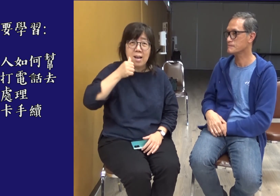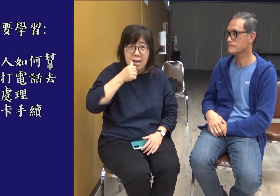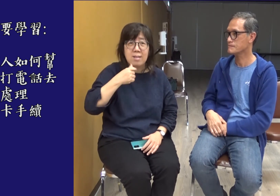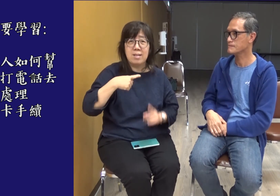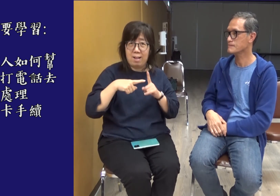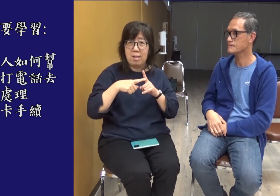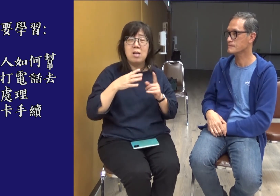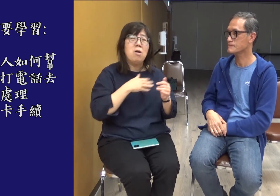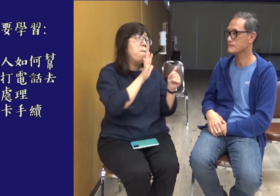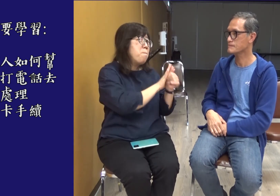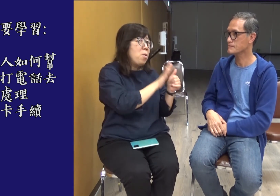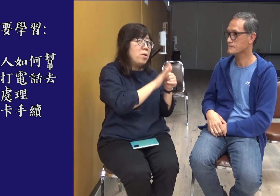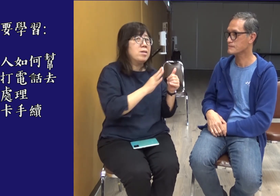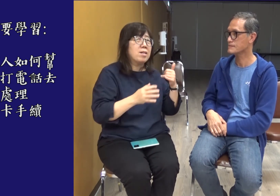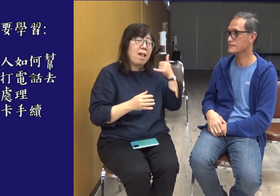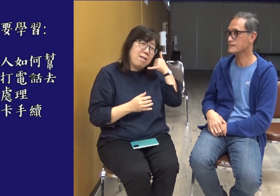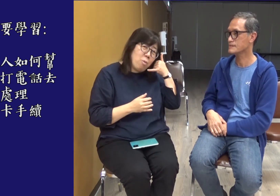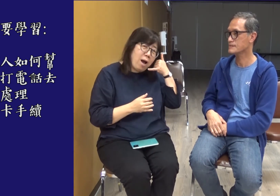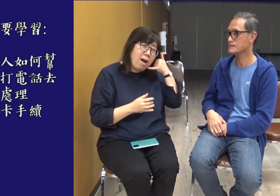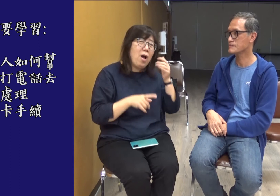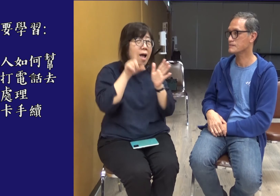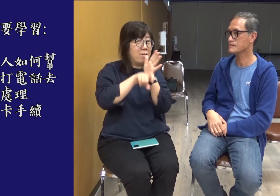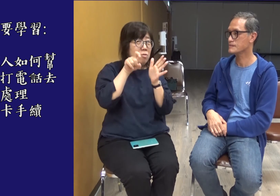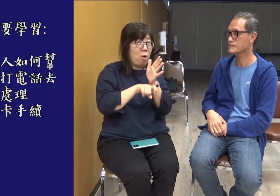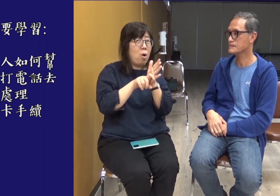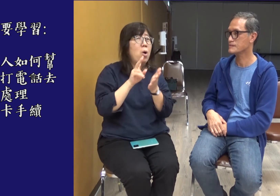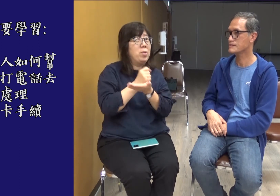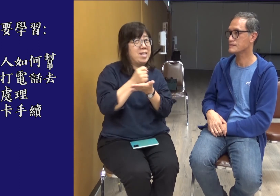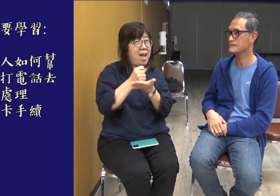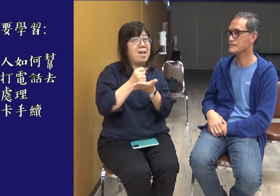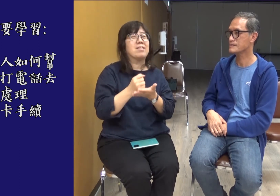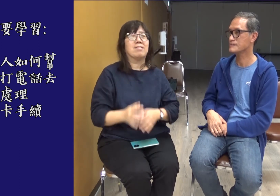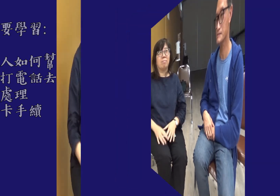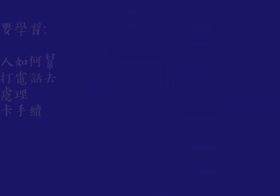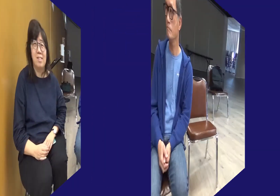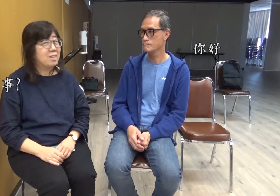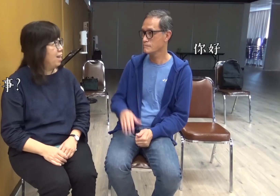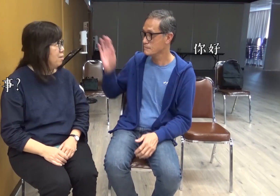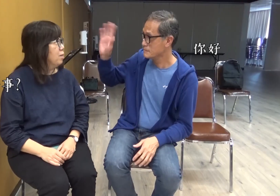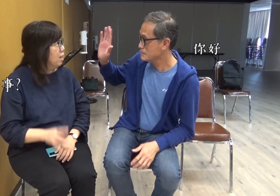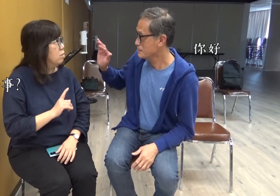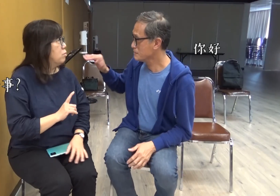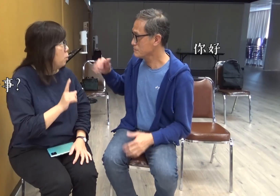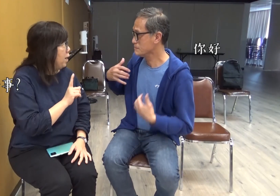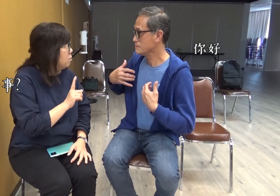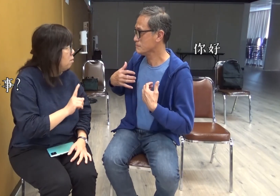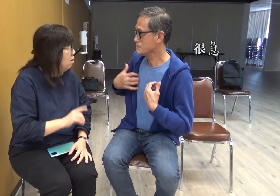How to help deaf people call the bank to deal with credit card issues Hi How can I help you?